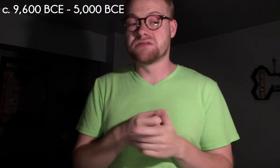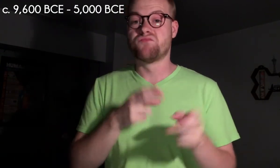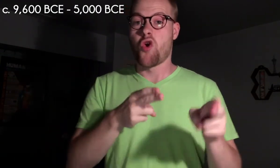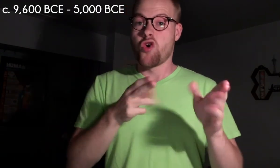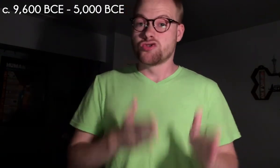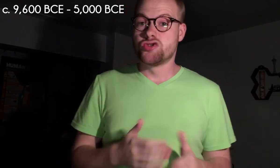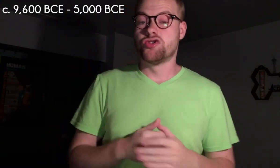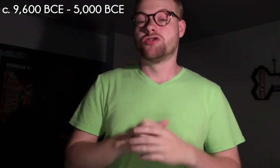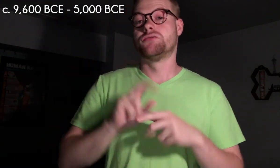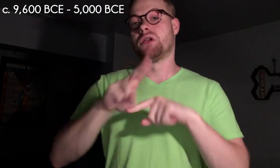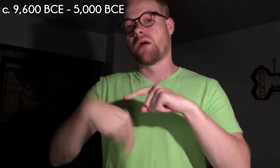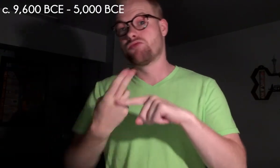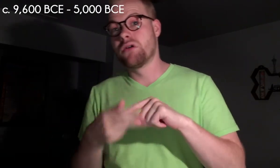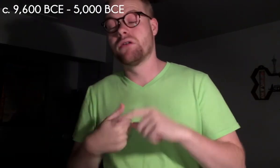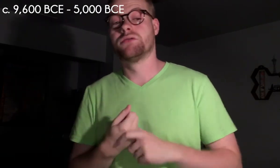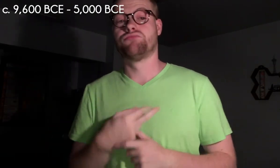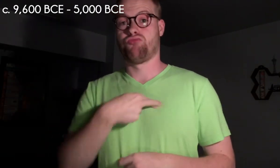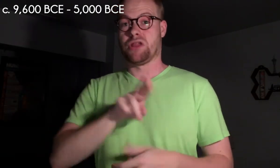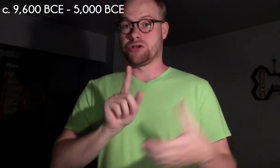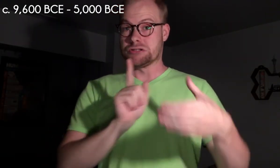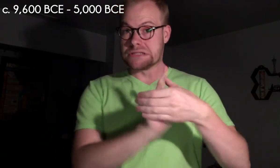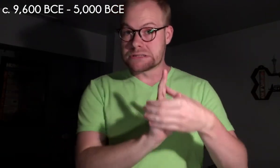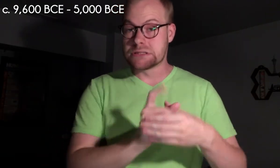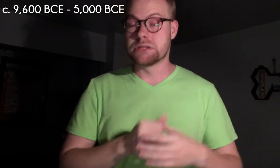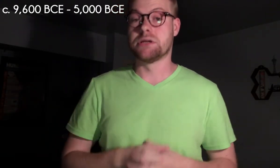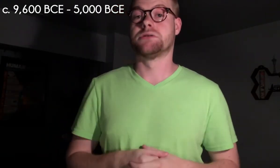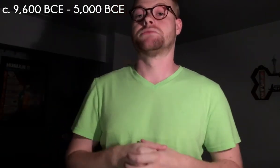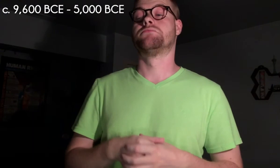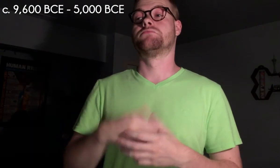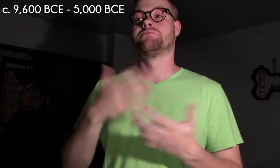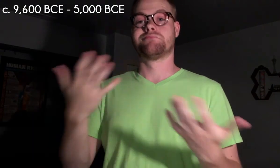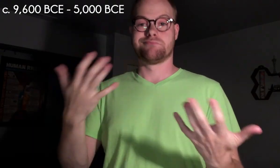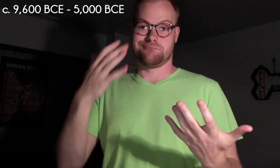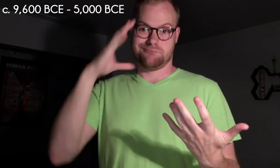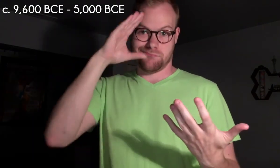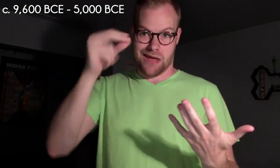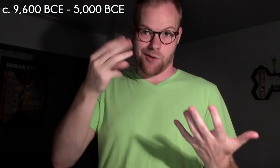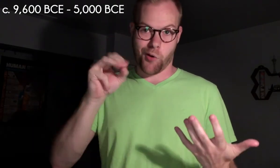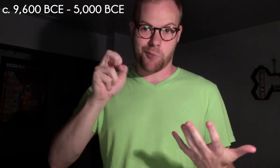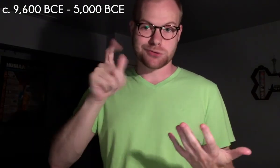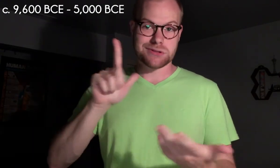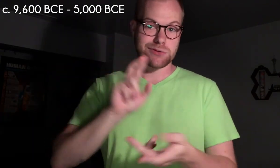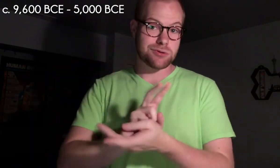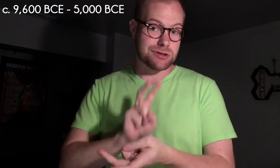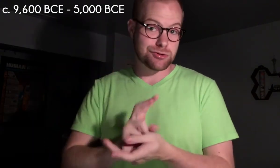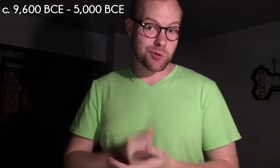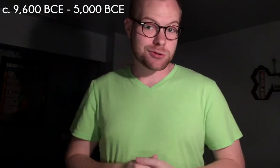including as hunters, acrobats, religious initiates, and depictions of male homosexual intercourse.